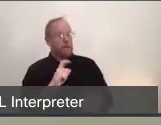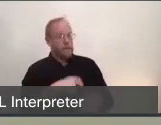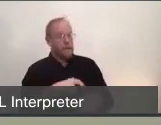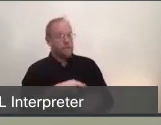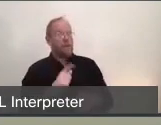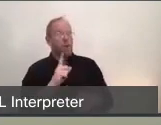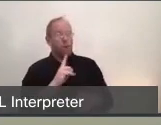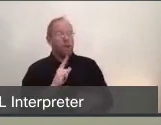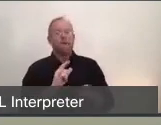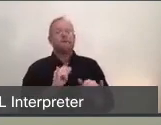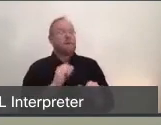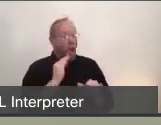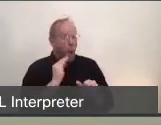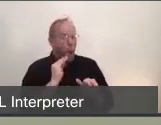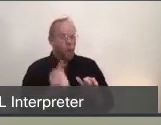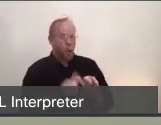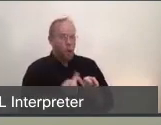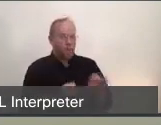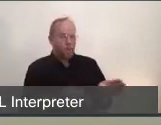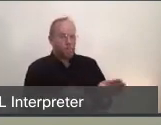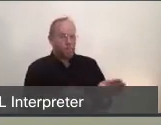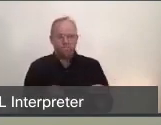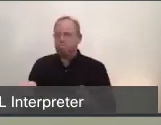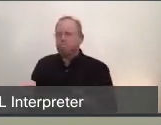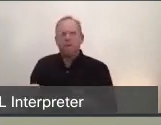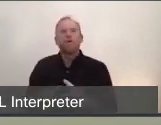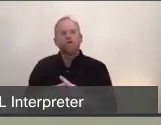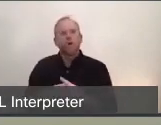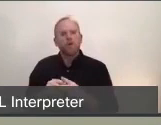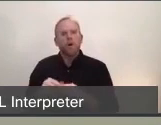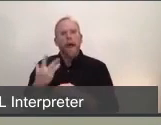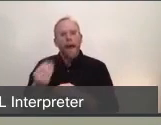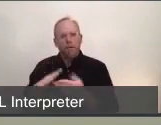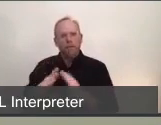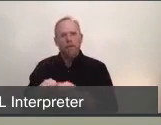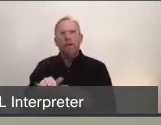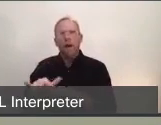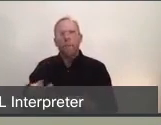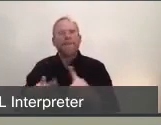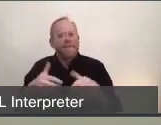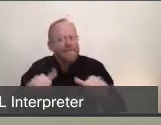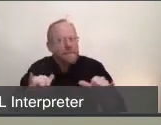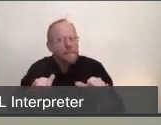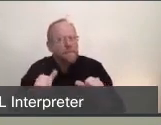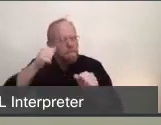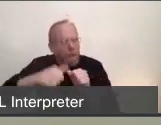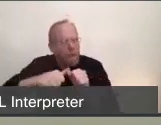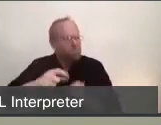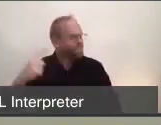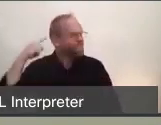will shift to you as our neighbors and our business community to make sure that you remain vigilant, that all of the efforts you have done